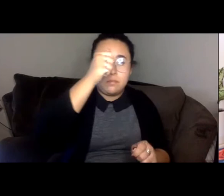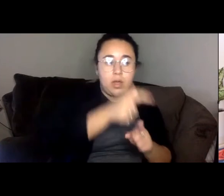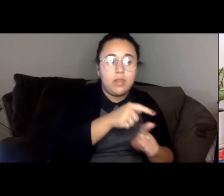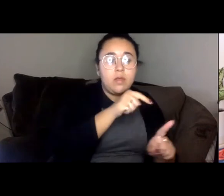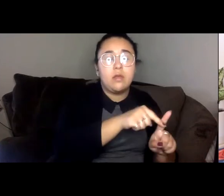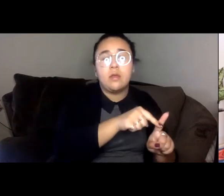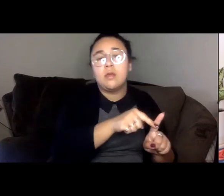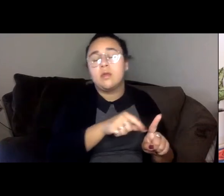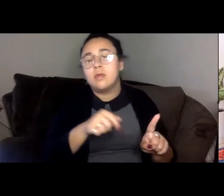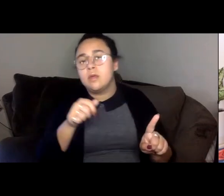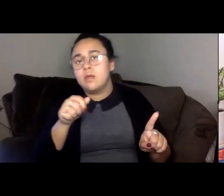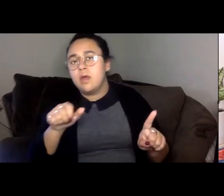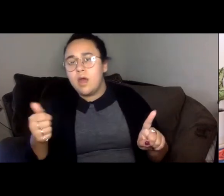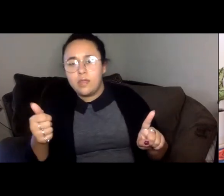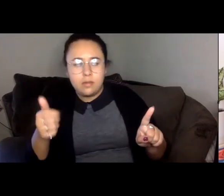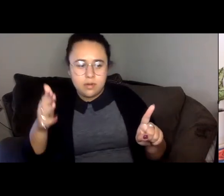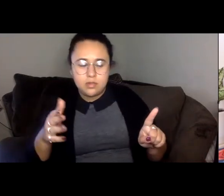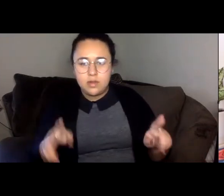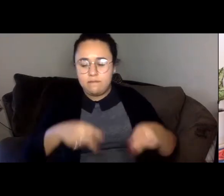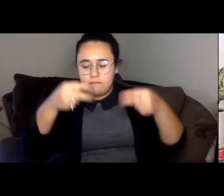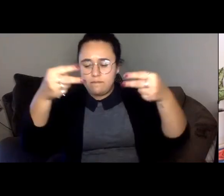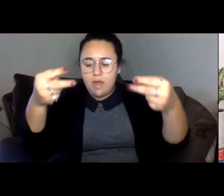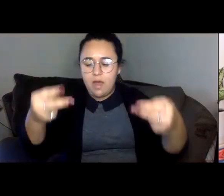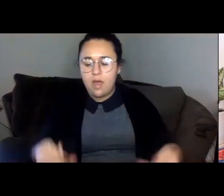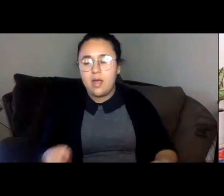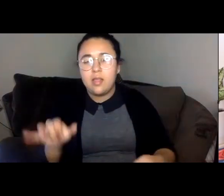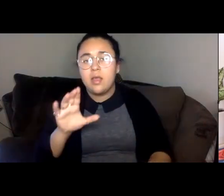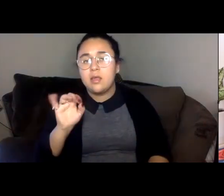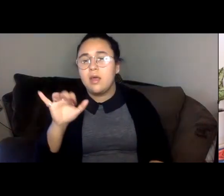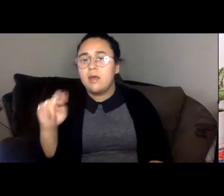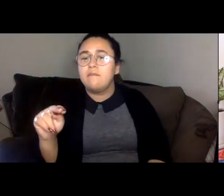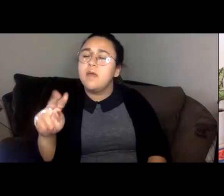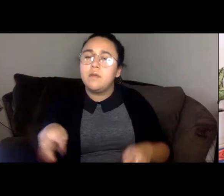sinking into the lake, filling up with cold water, and in the dream, my mother tried to